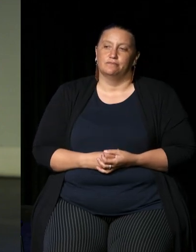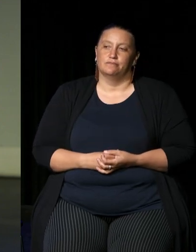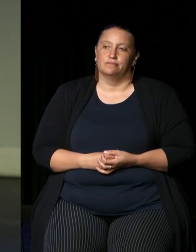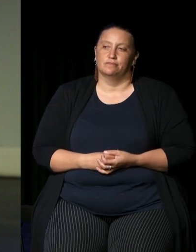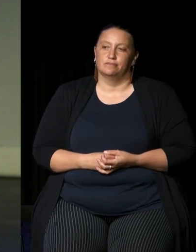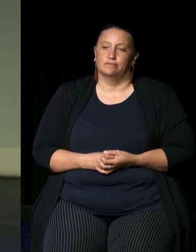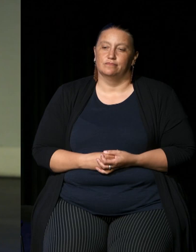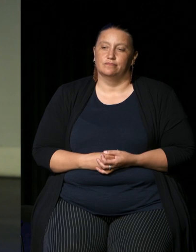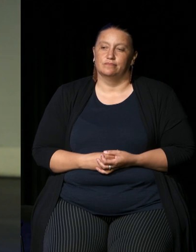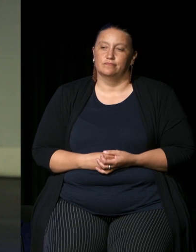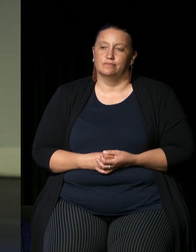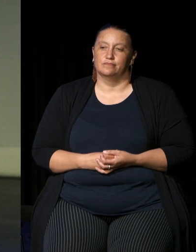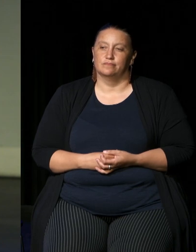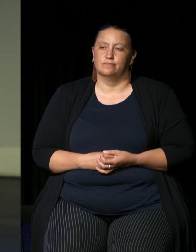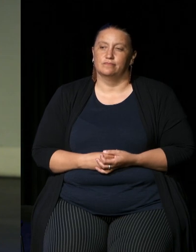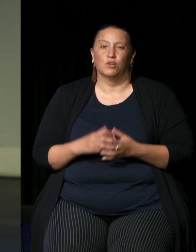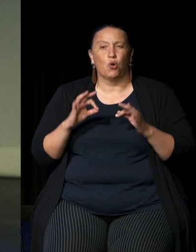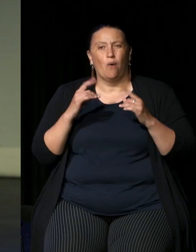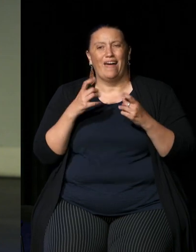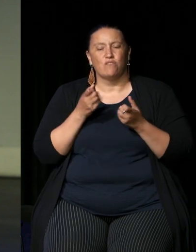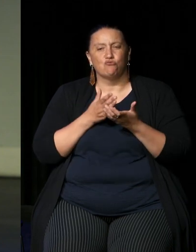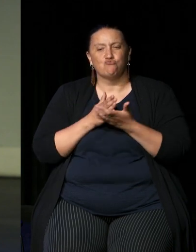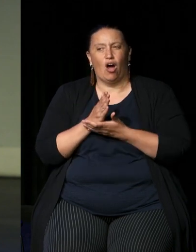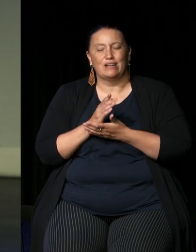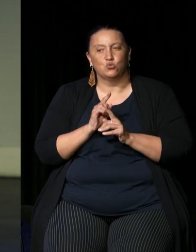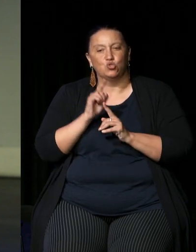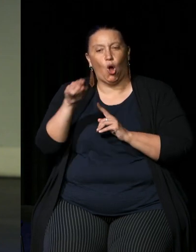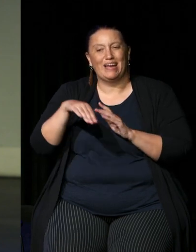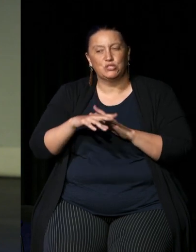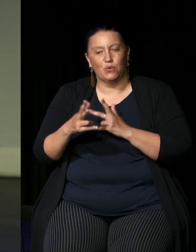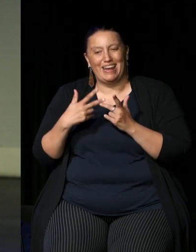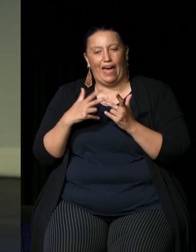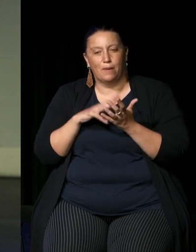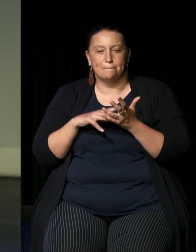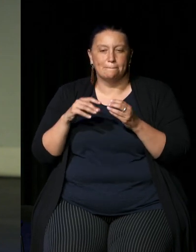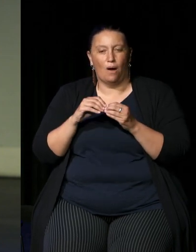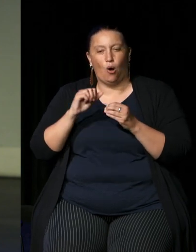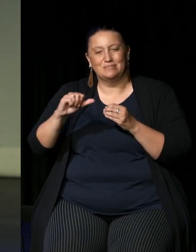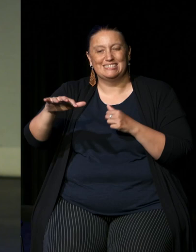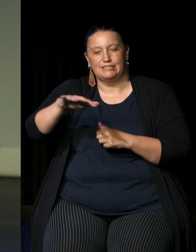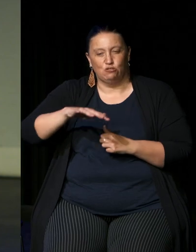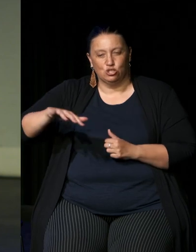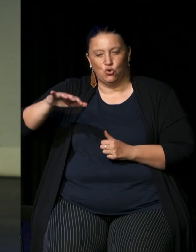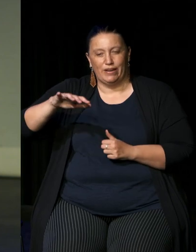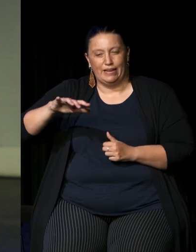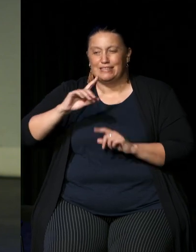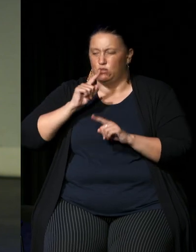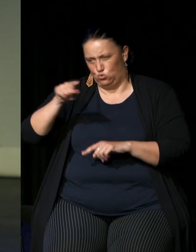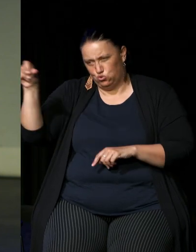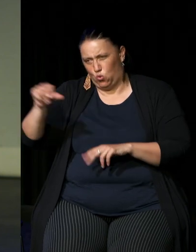the right to go into another mobs territory and tell them how to look after their country